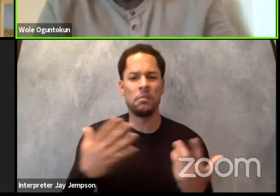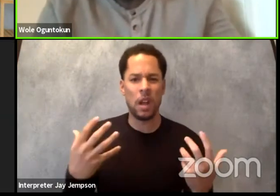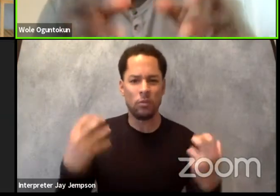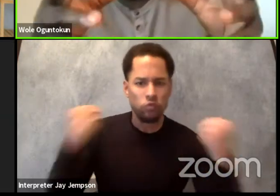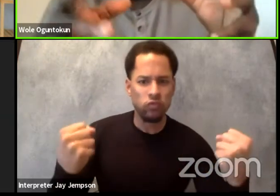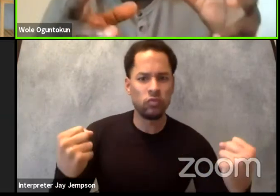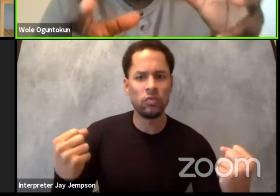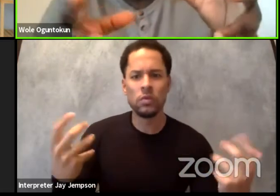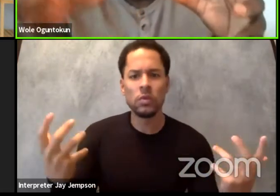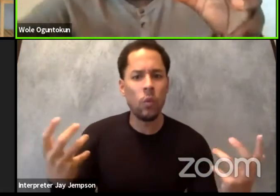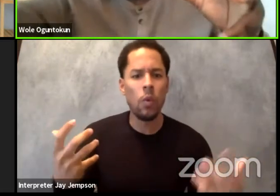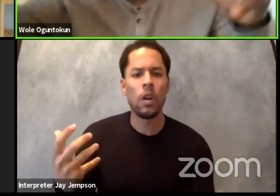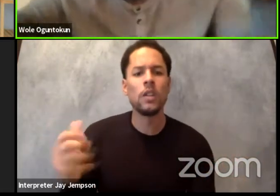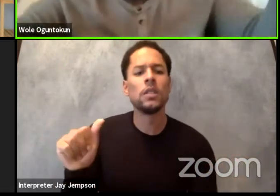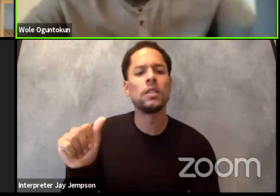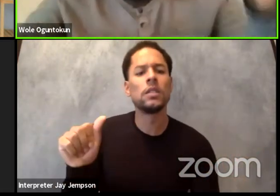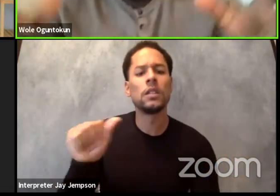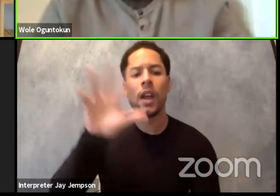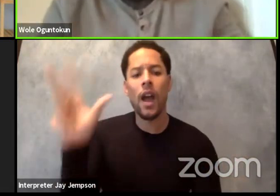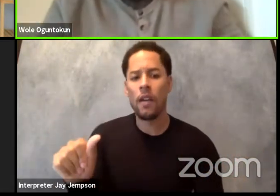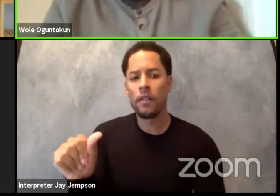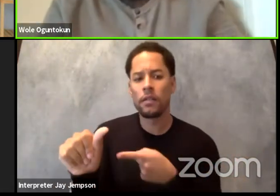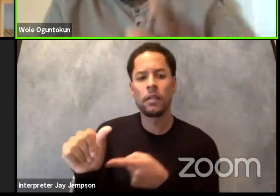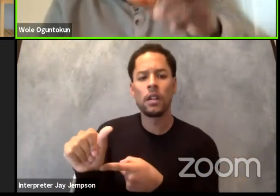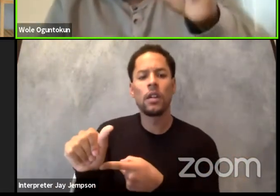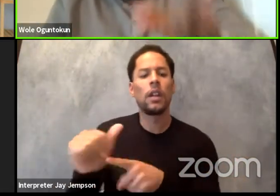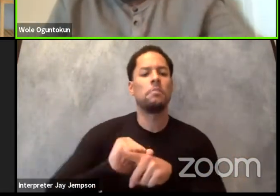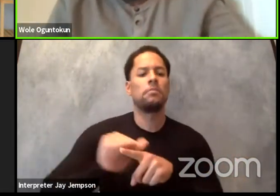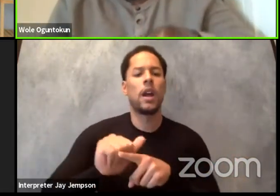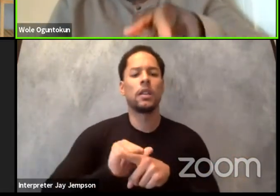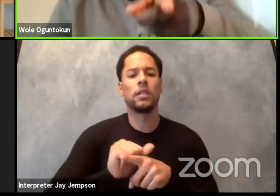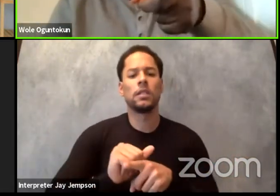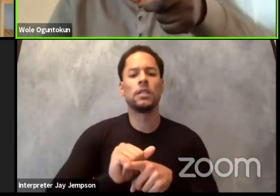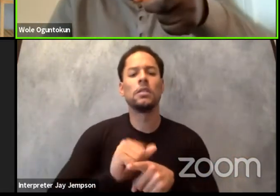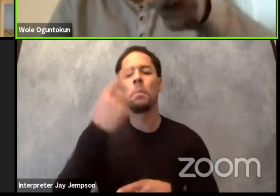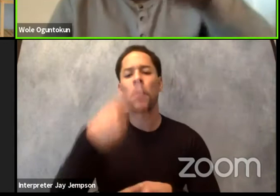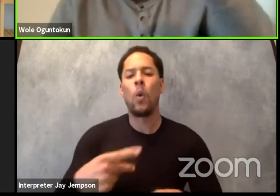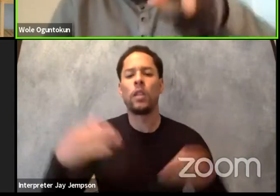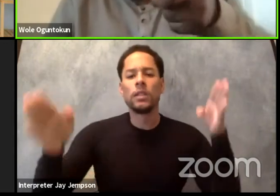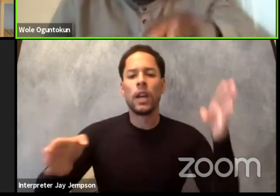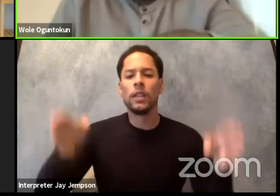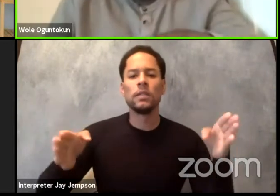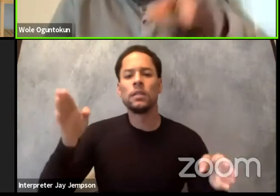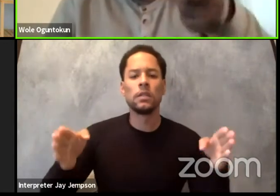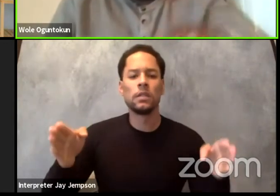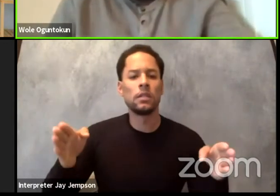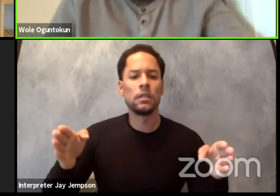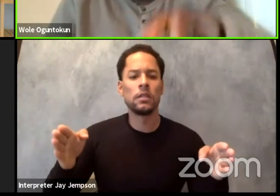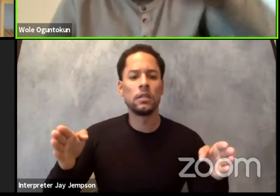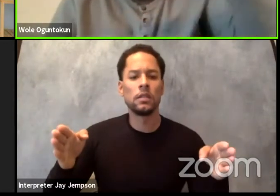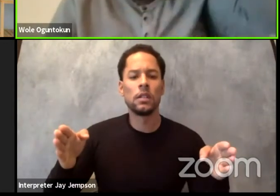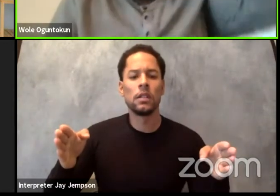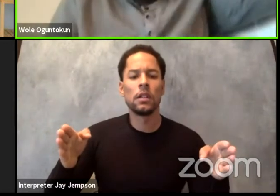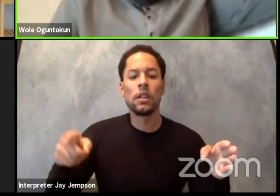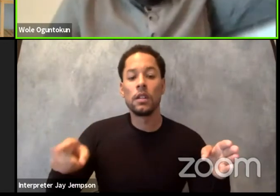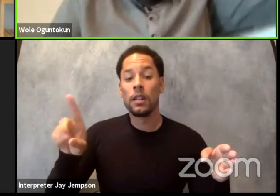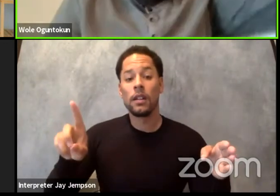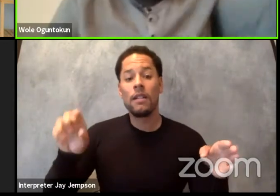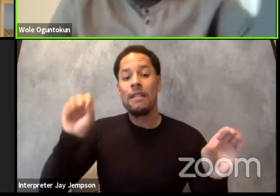because he practices from both sides can be at dramaturg for a westernized production